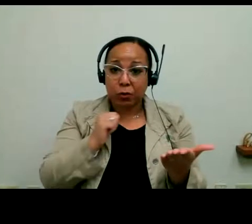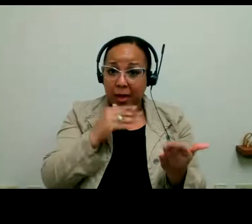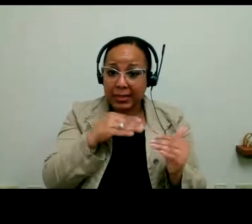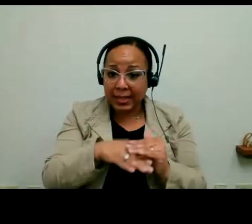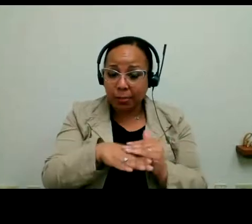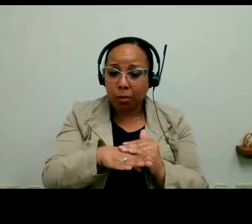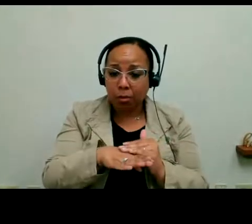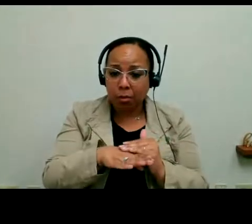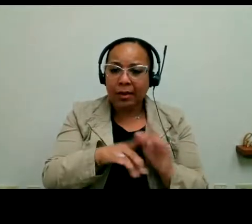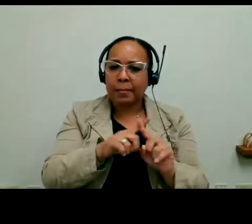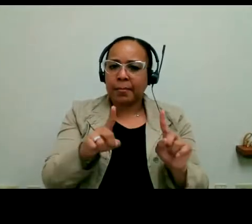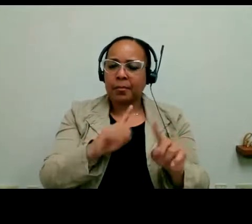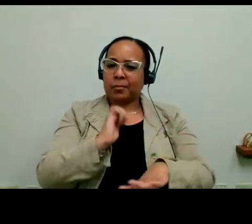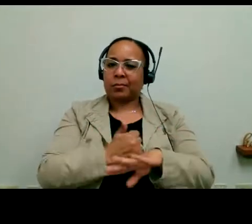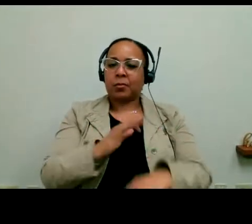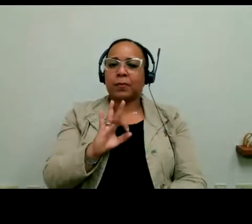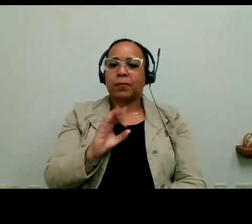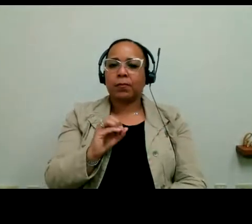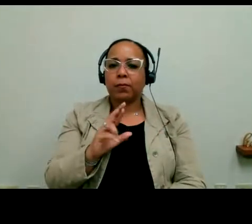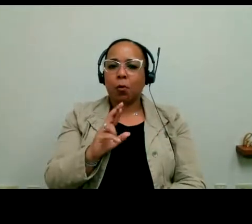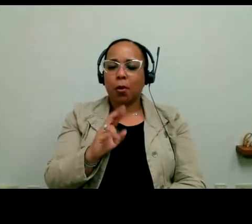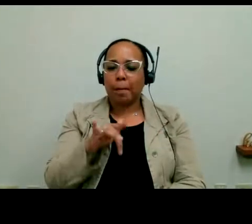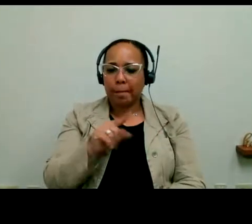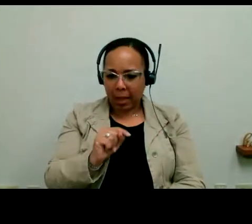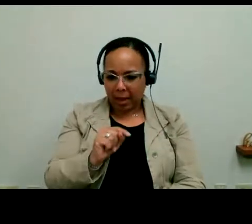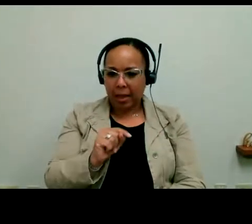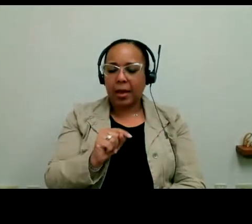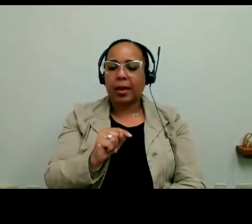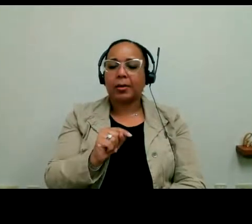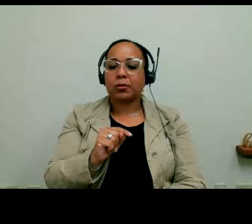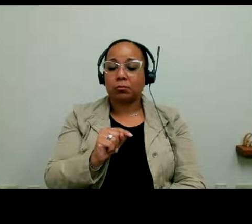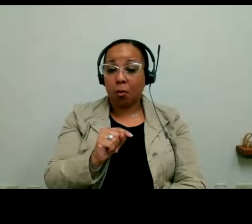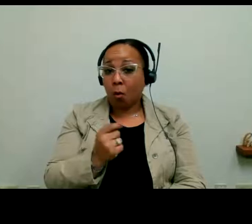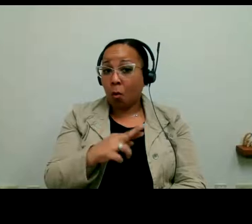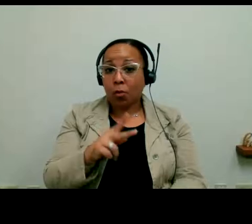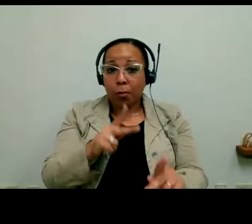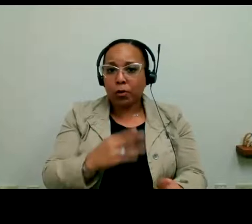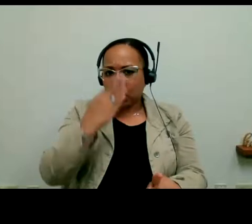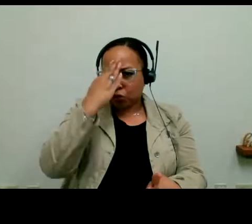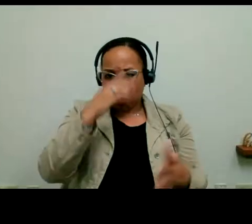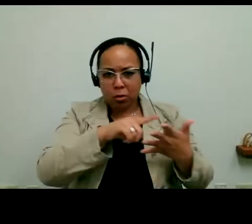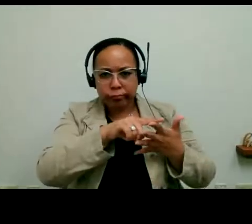format. Or making sure that the person who has